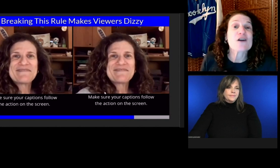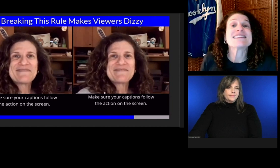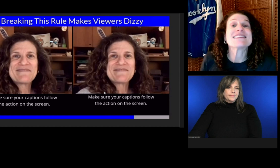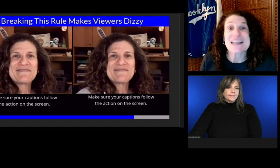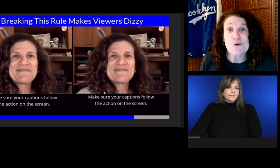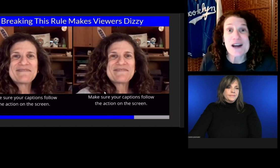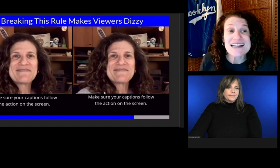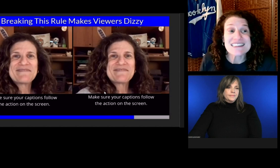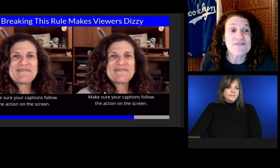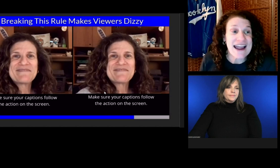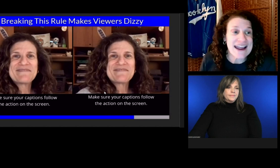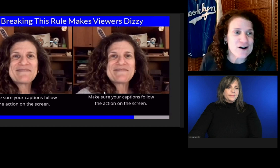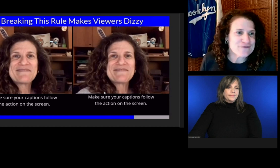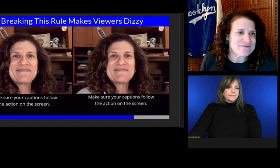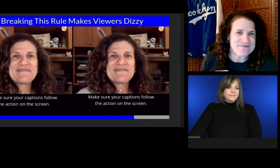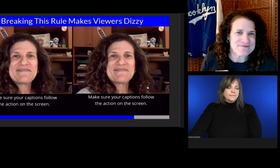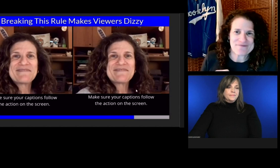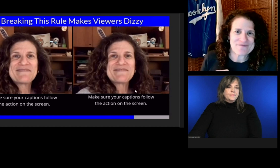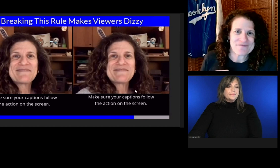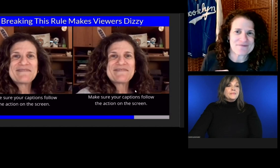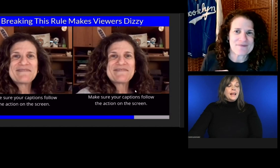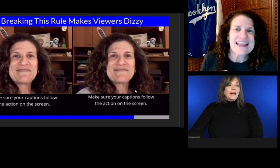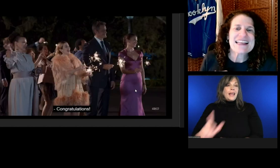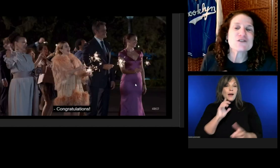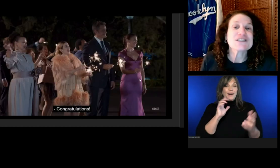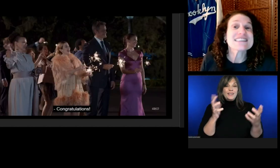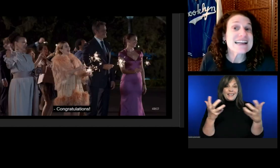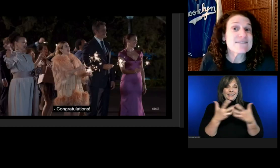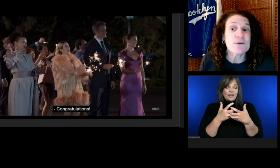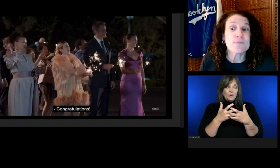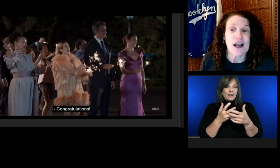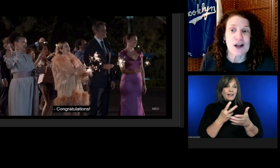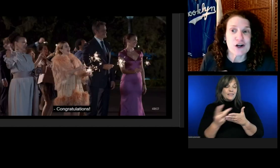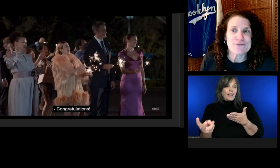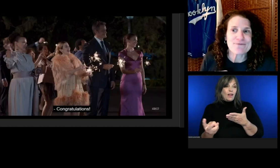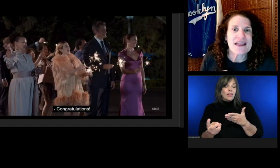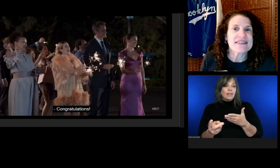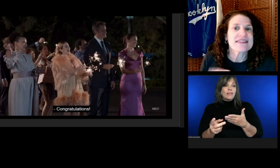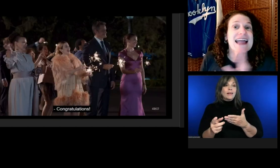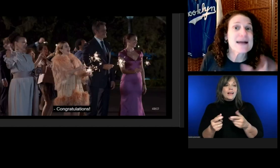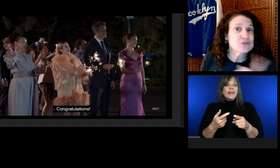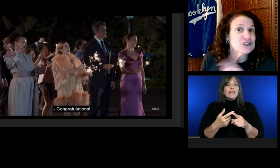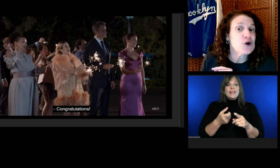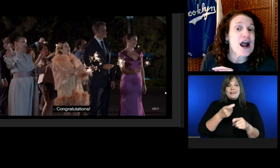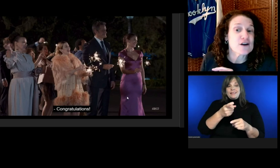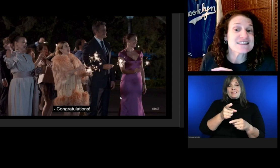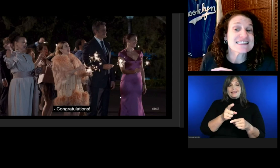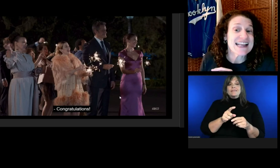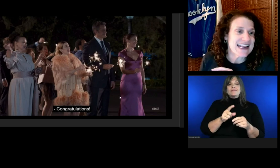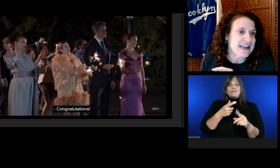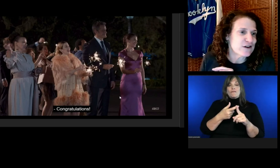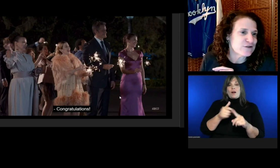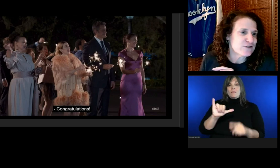Here's the scene from Young Girl. The captions are out of sync here.